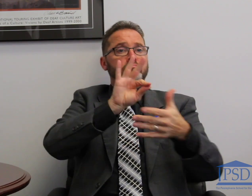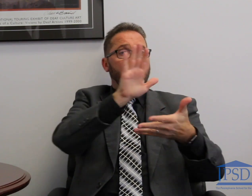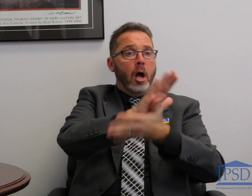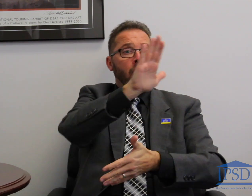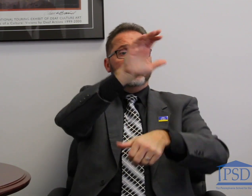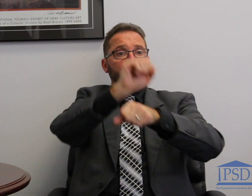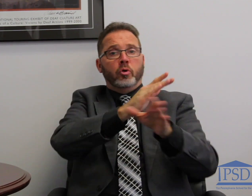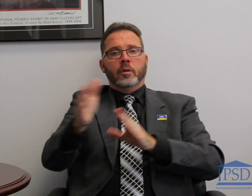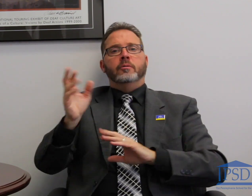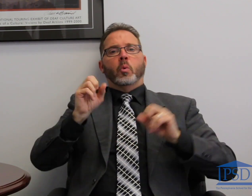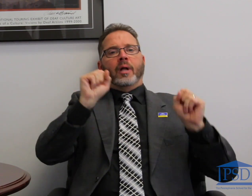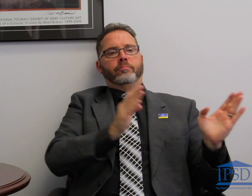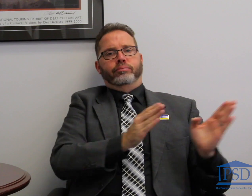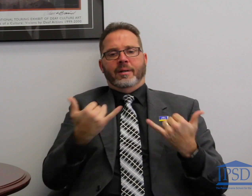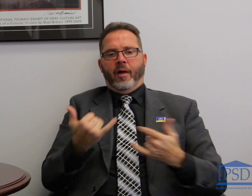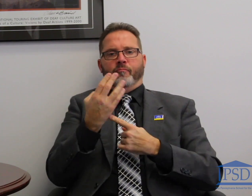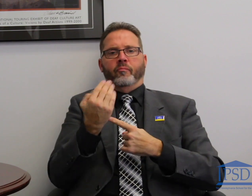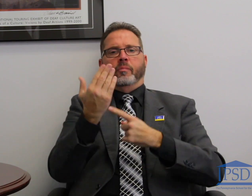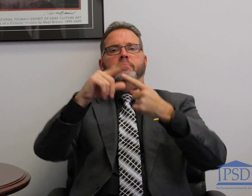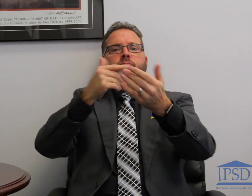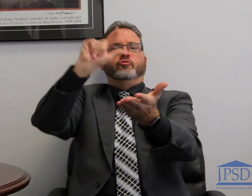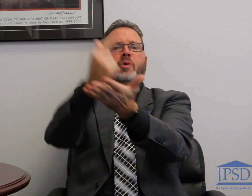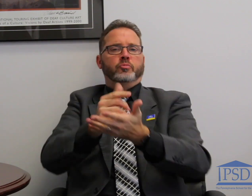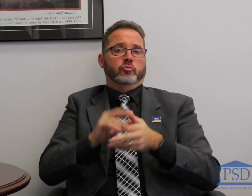signed up with OVR, the Office of Vocational Rehabilitation, so they can be